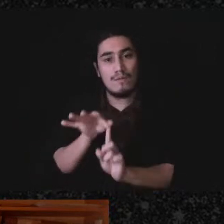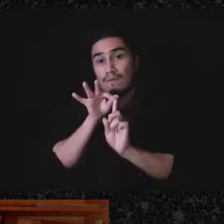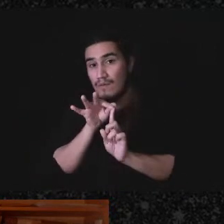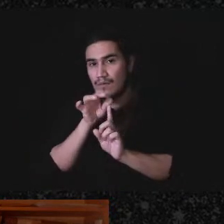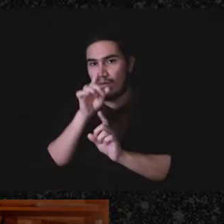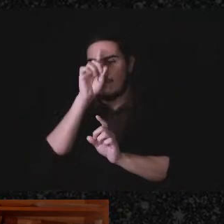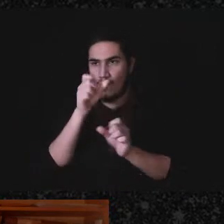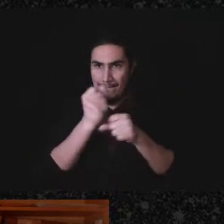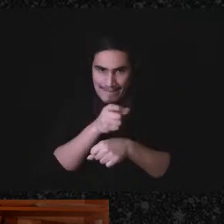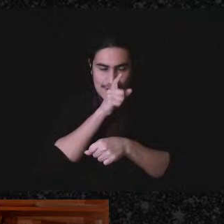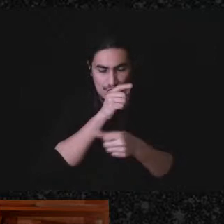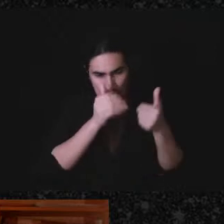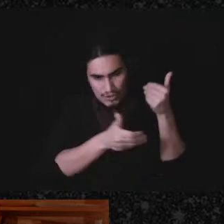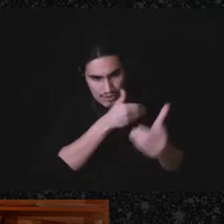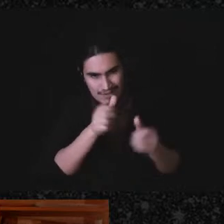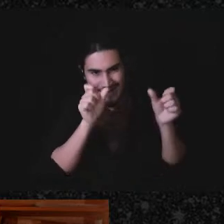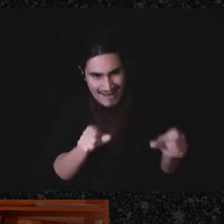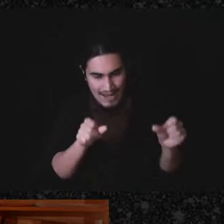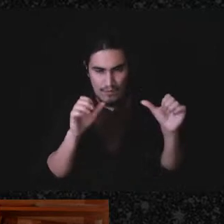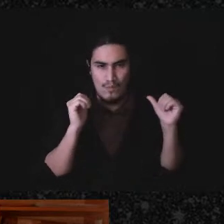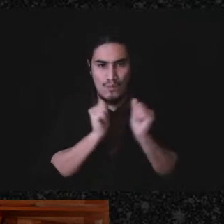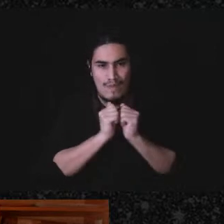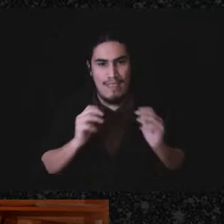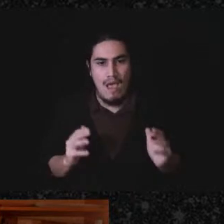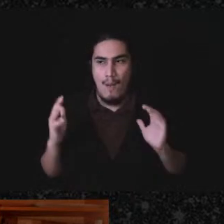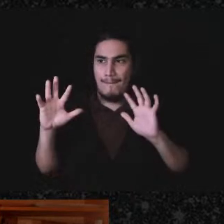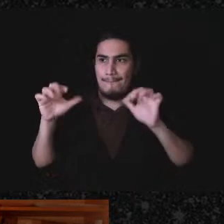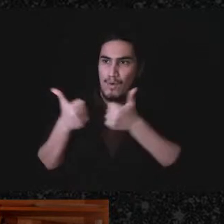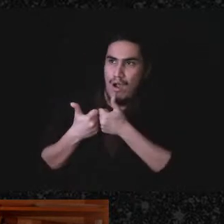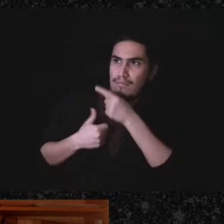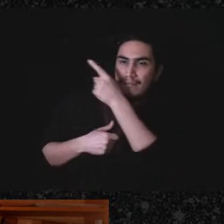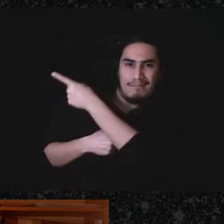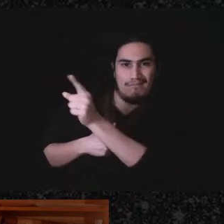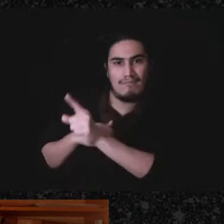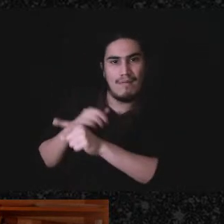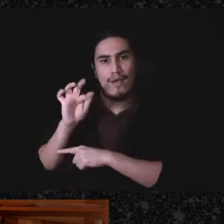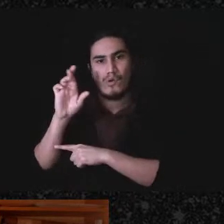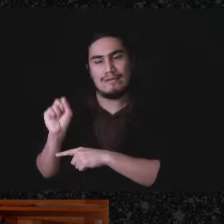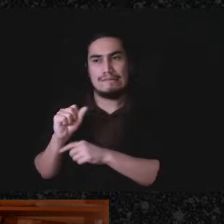in this problem or in that problem, and also figuring out how to skirt the edge. I mean these